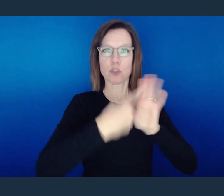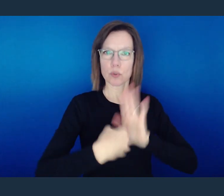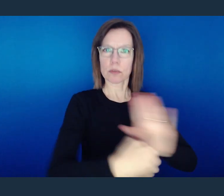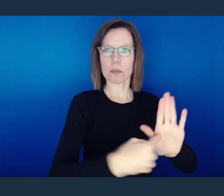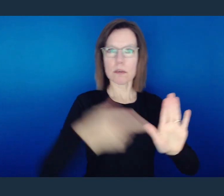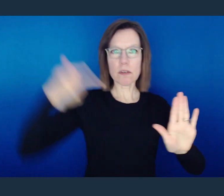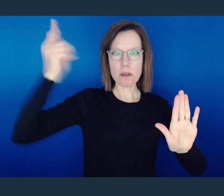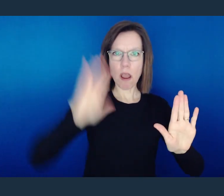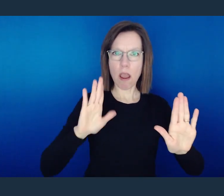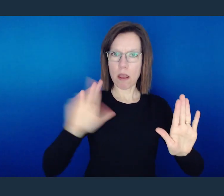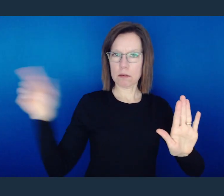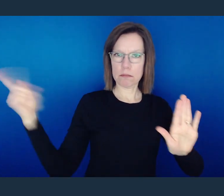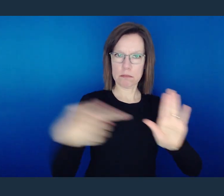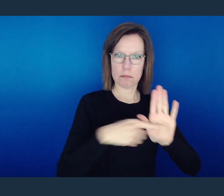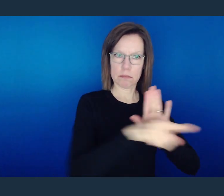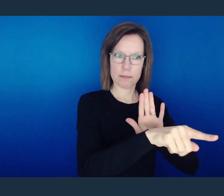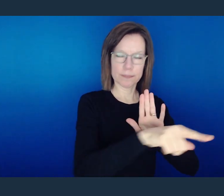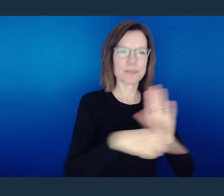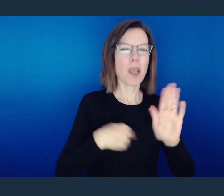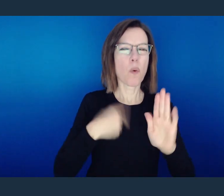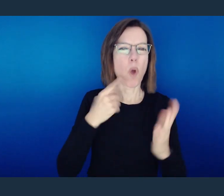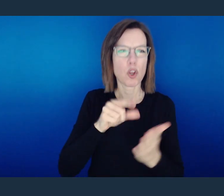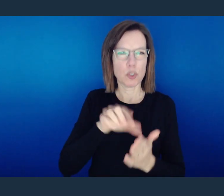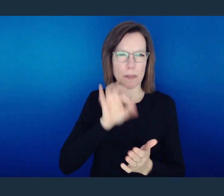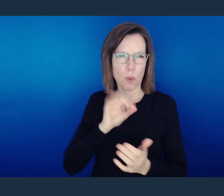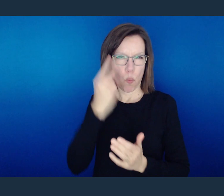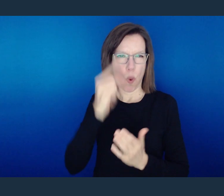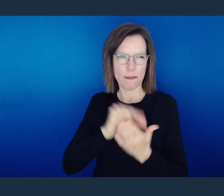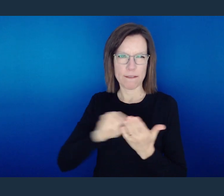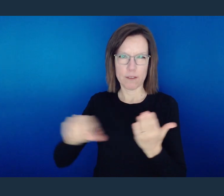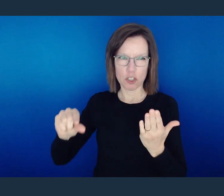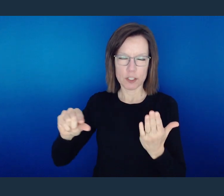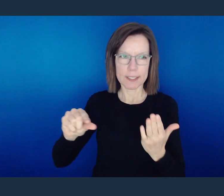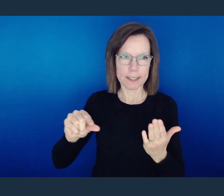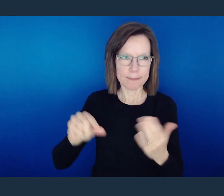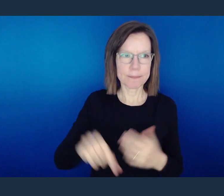I want to read one verse. I want to just go down to one verse.